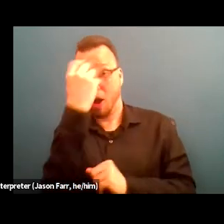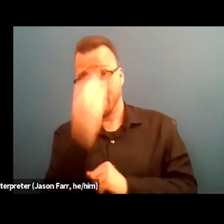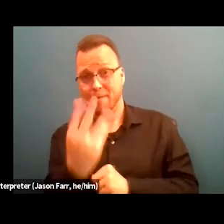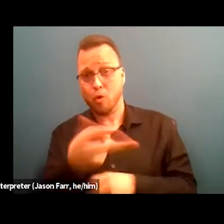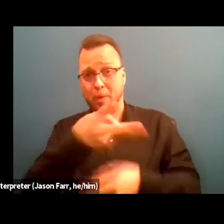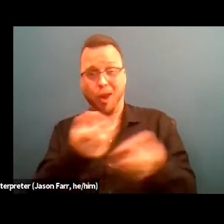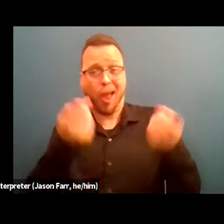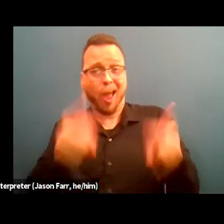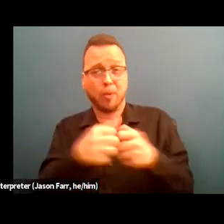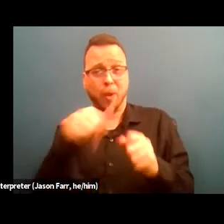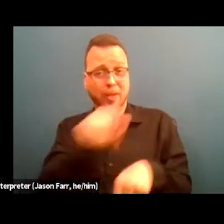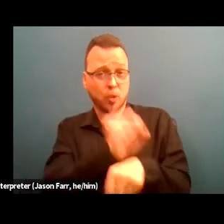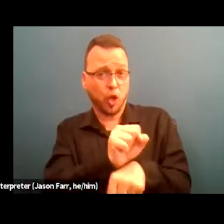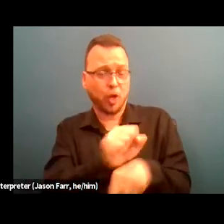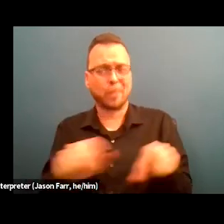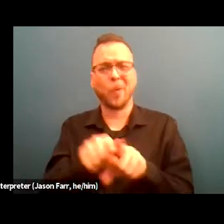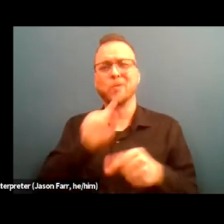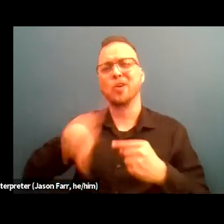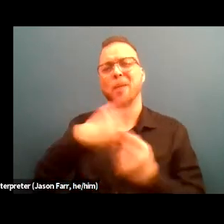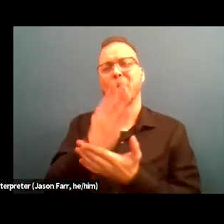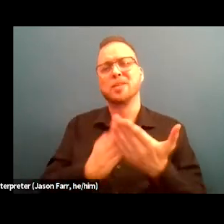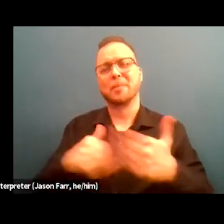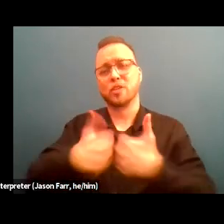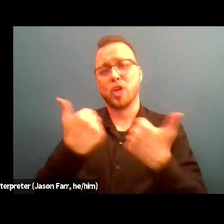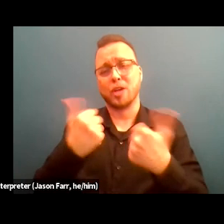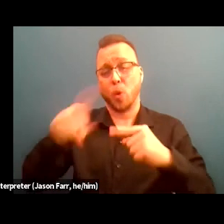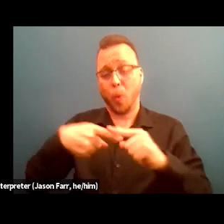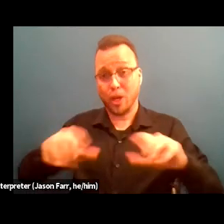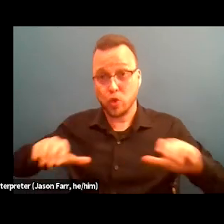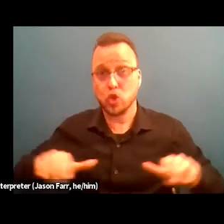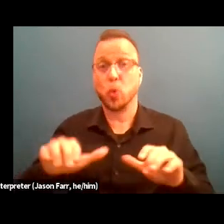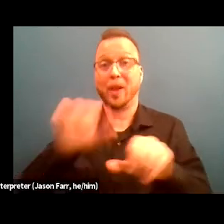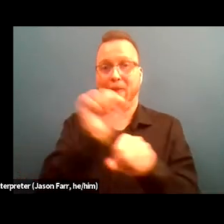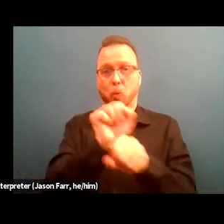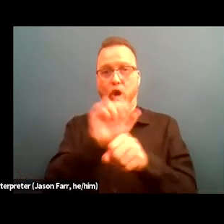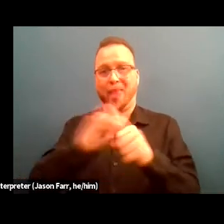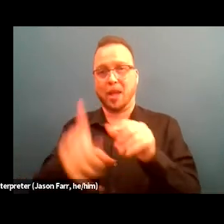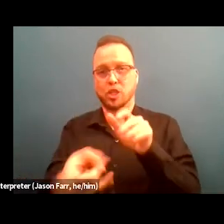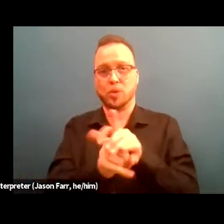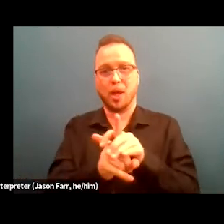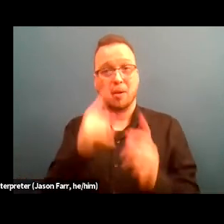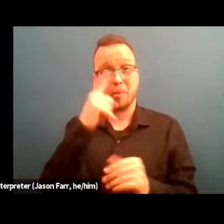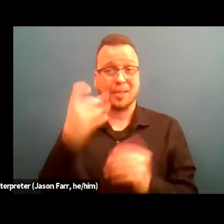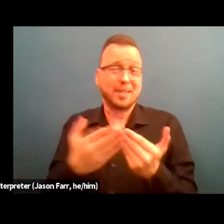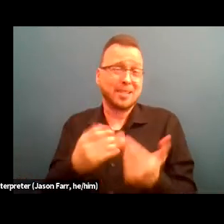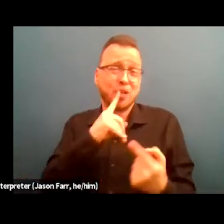And also talk about some of the challenges in doing the work that present themselves, right? Because it's easy to talk about it,